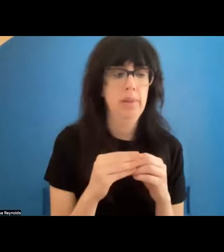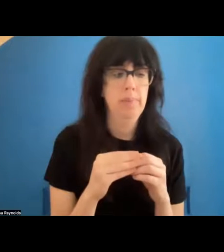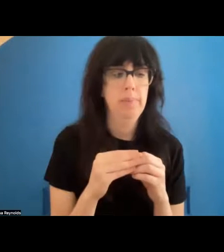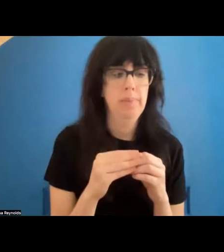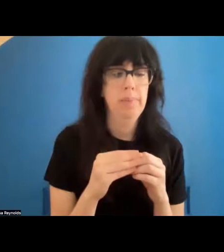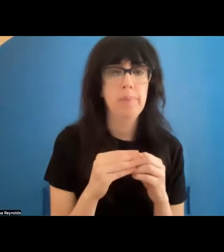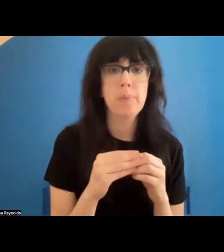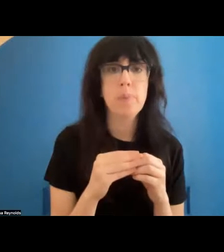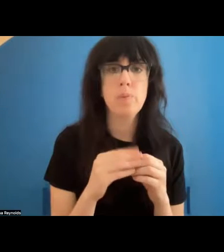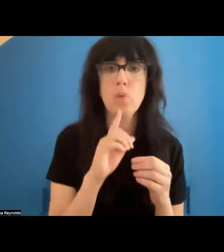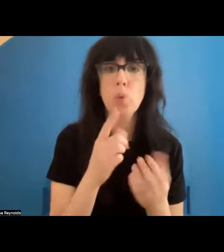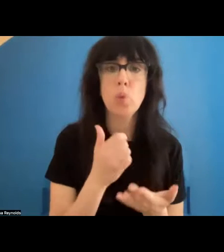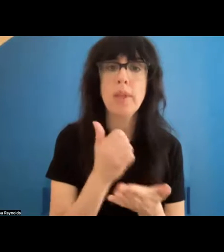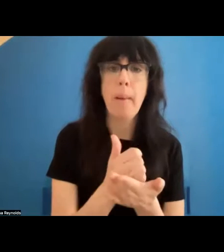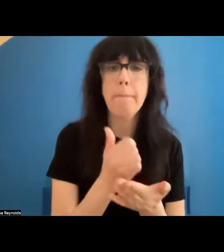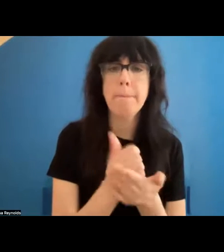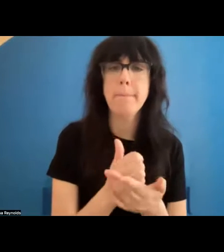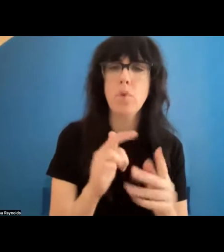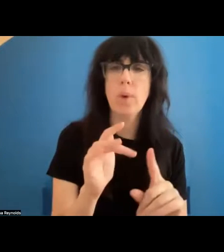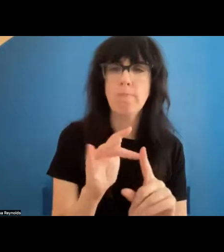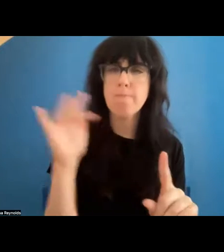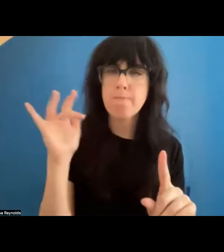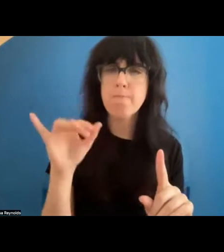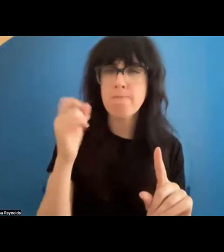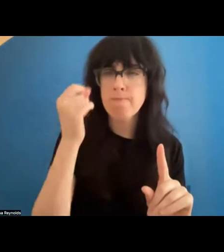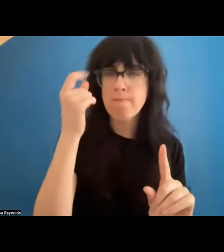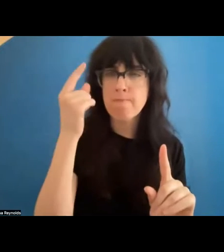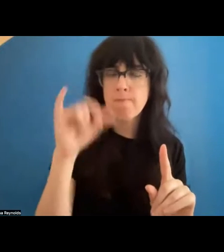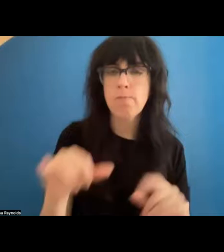illuminate that.